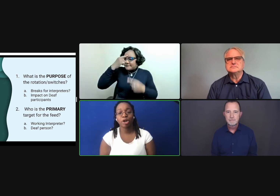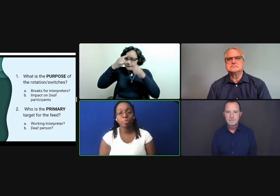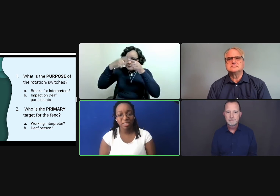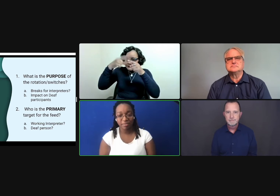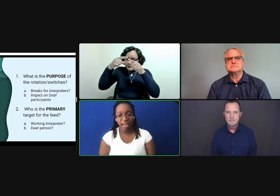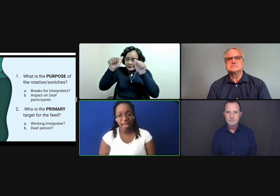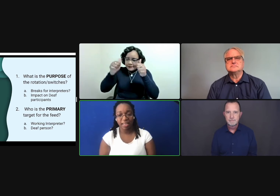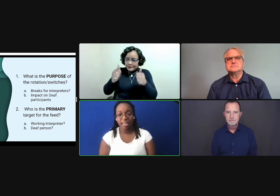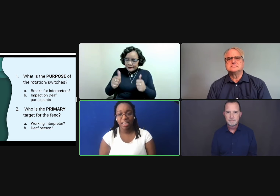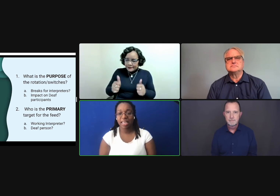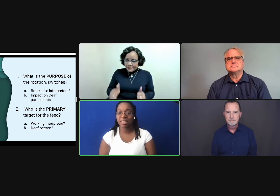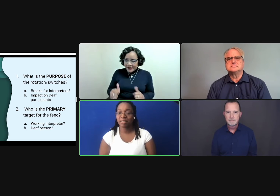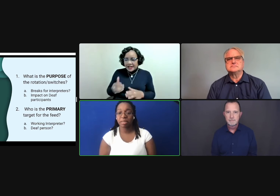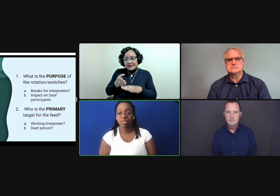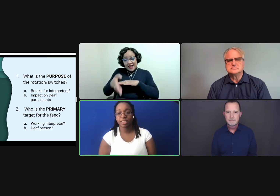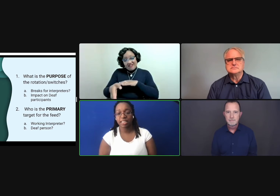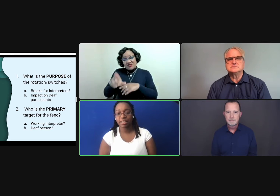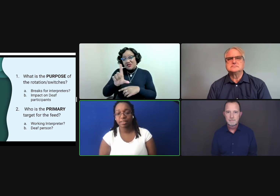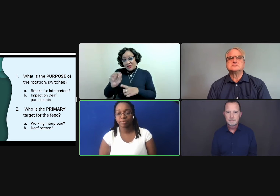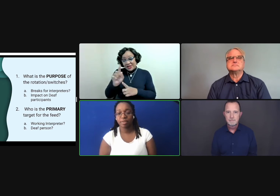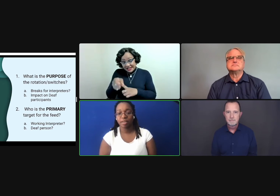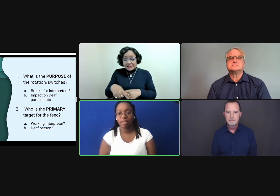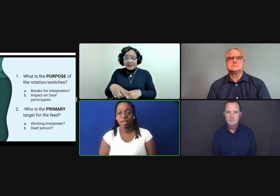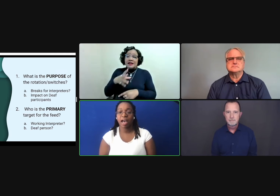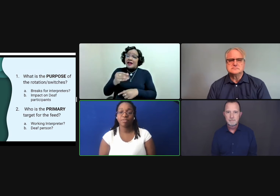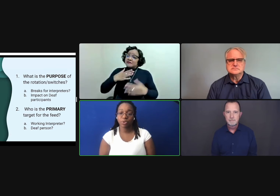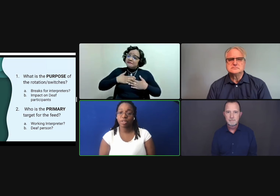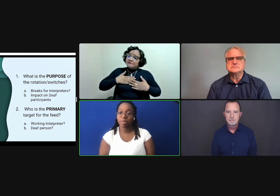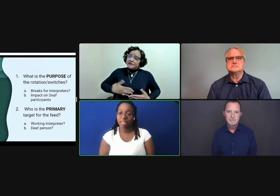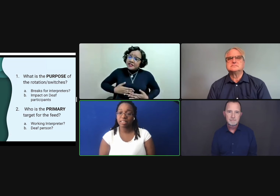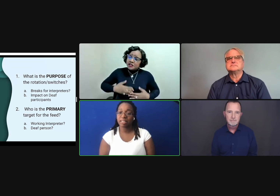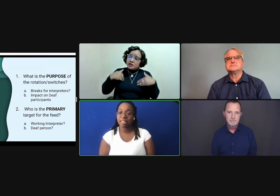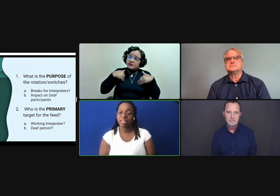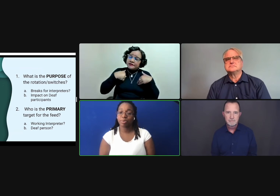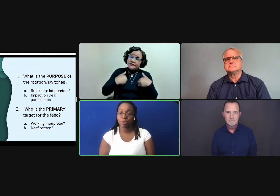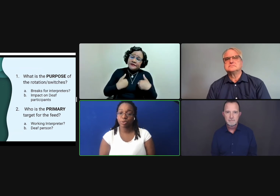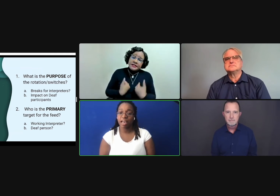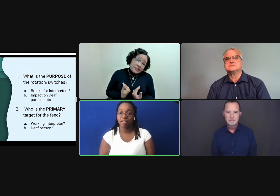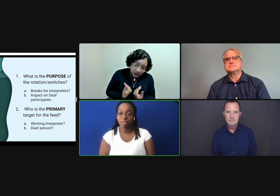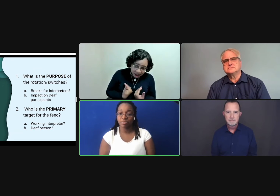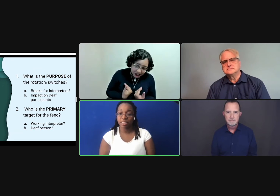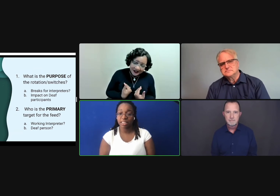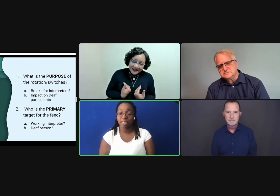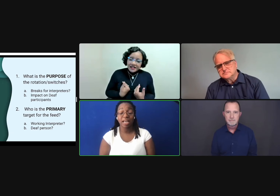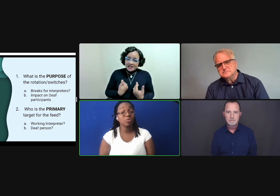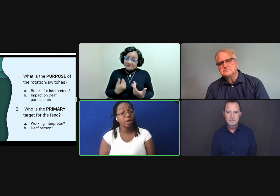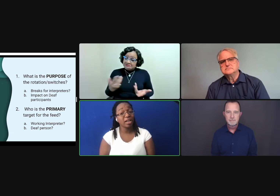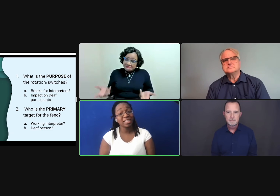The purpose of that is mental fatigue. After 20 minutes, it's typical to have mental fatigue, as well